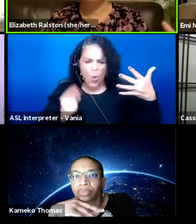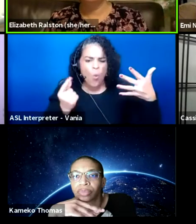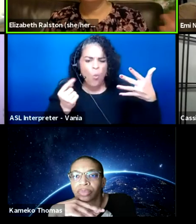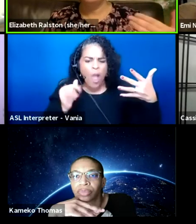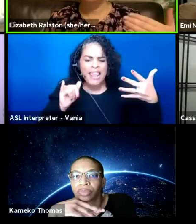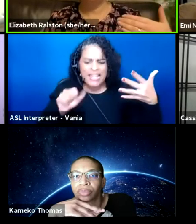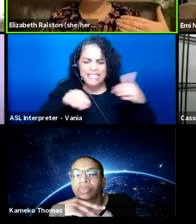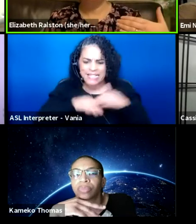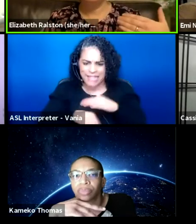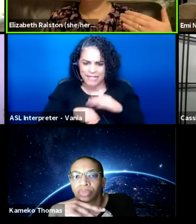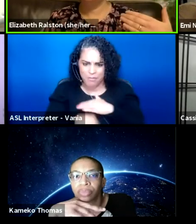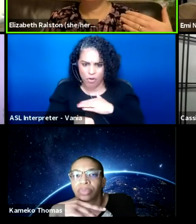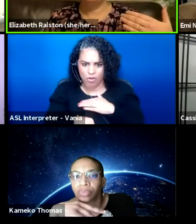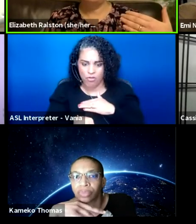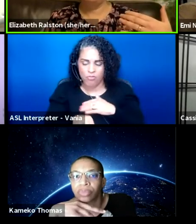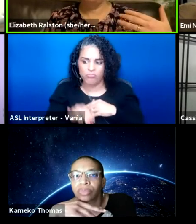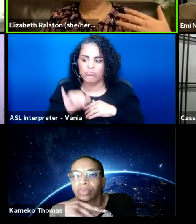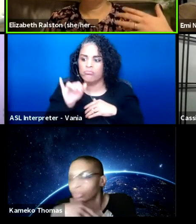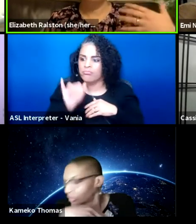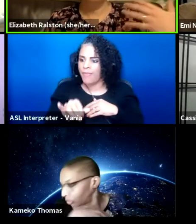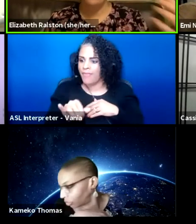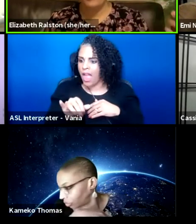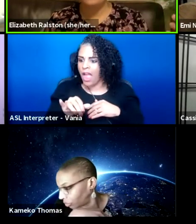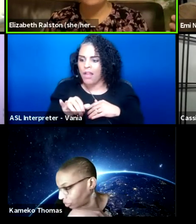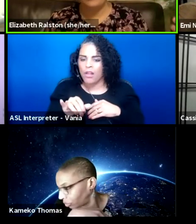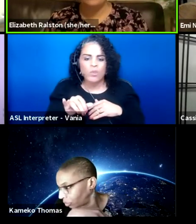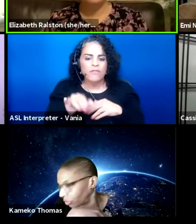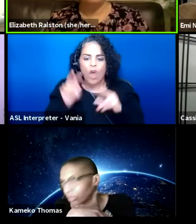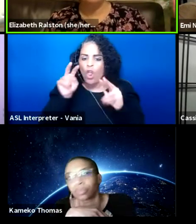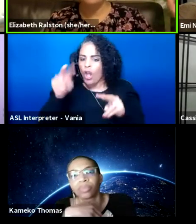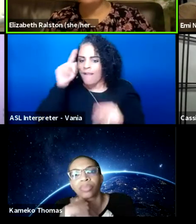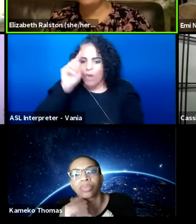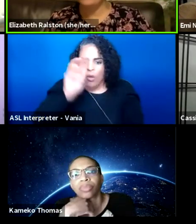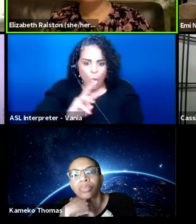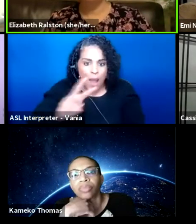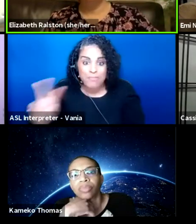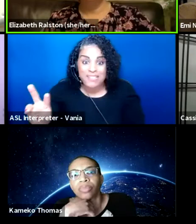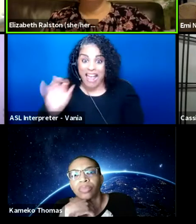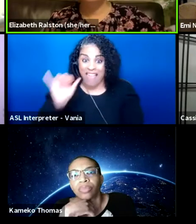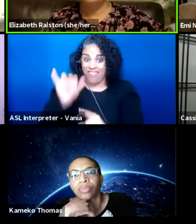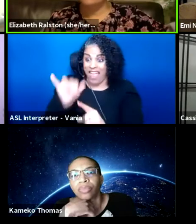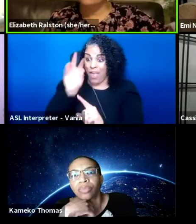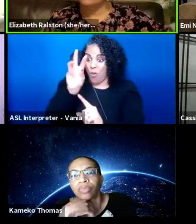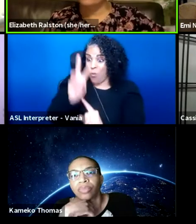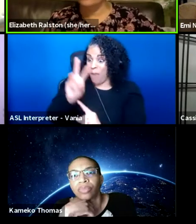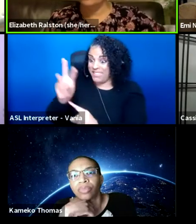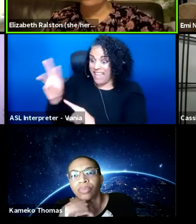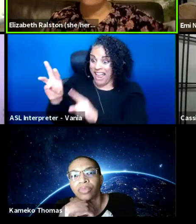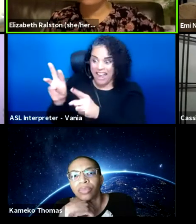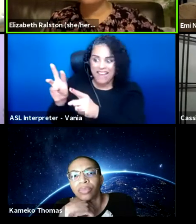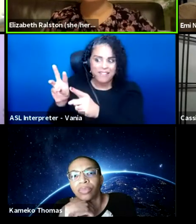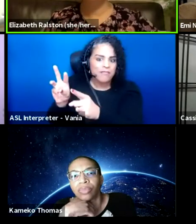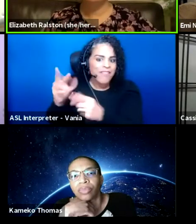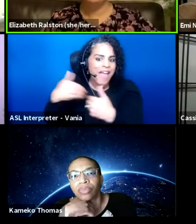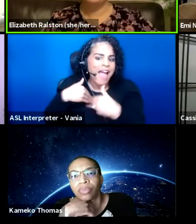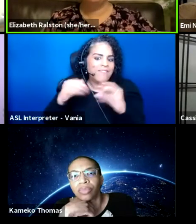and that goes for looking at the website. On the website is, there's a clear description